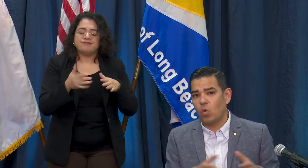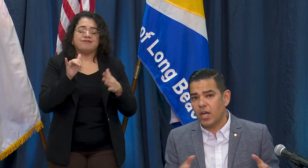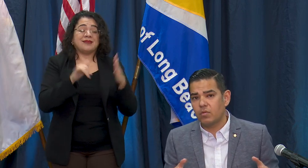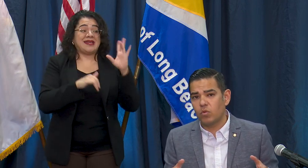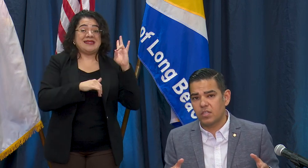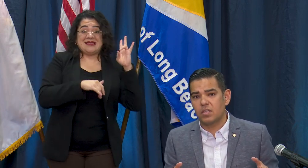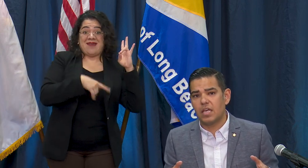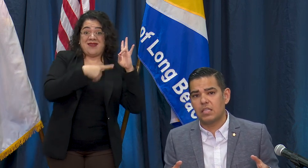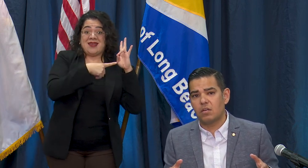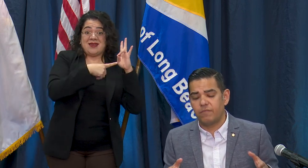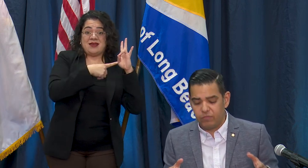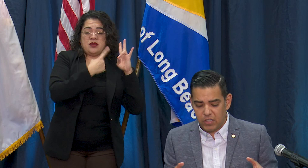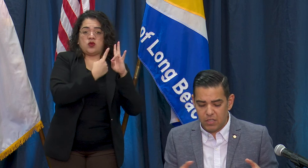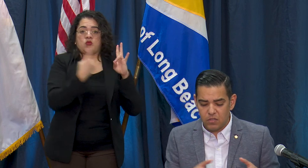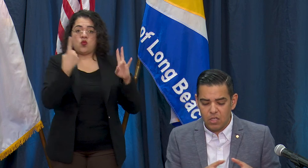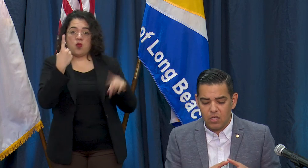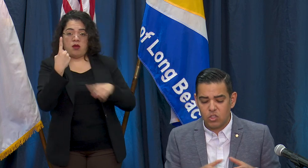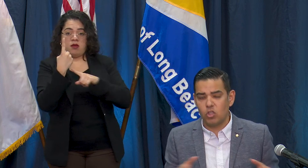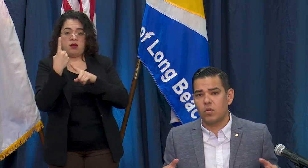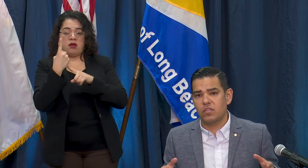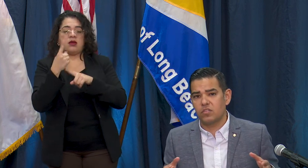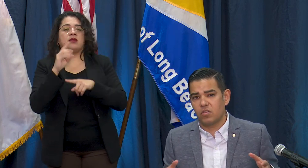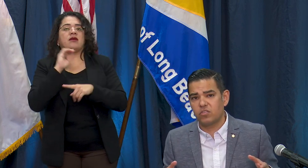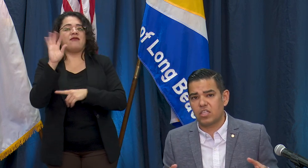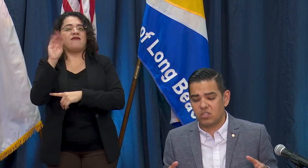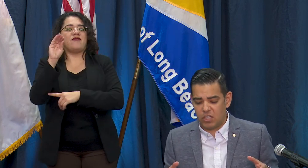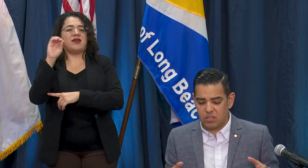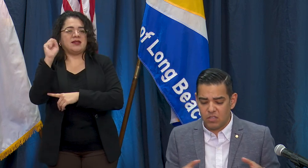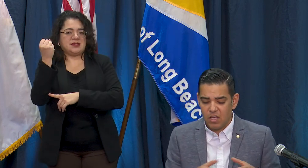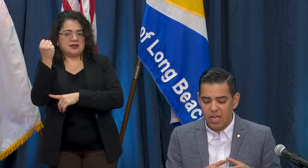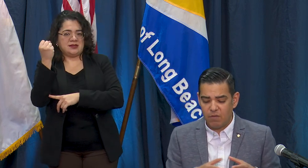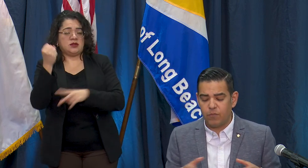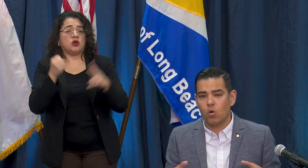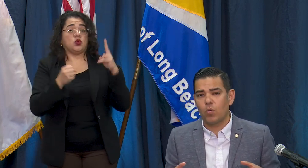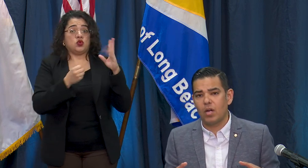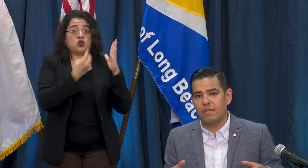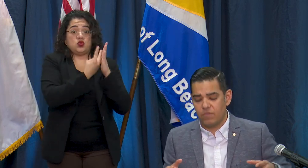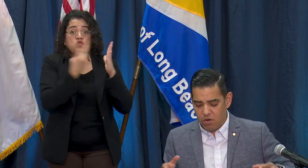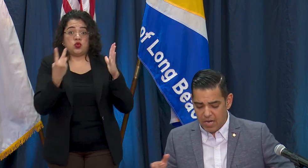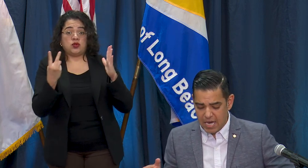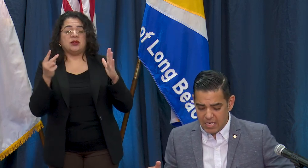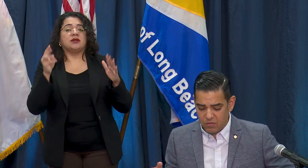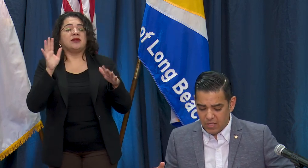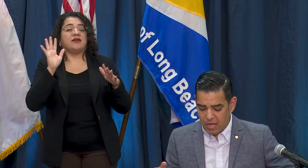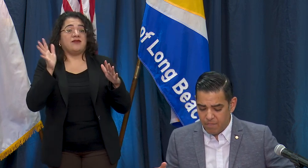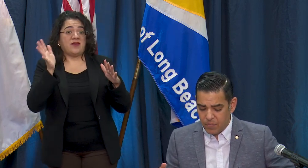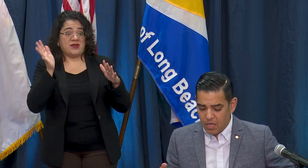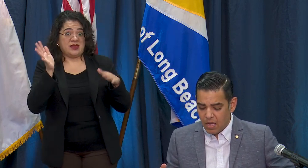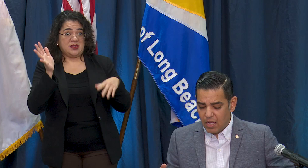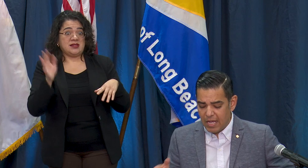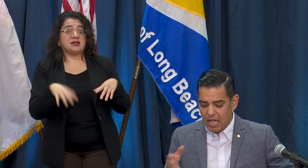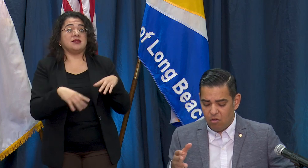one was in their 50's, 2 in their 60's and 4 were in their 80's.